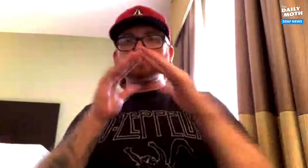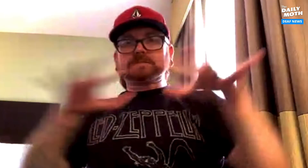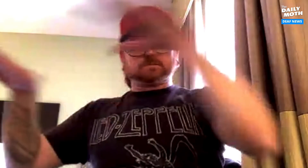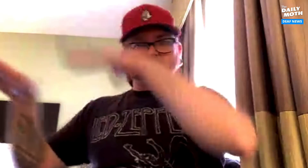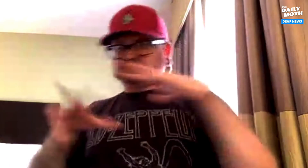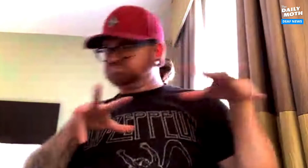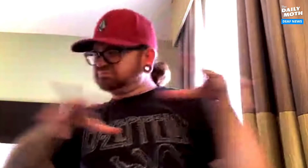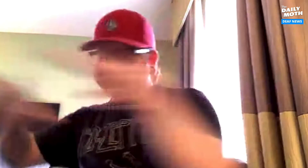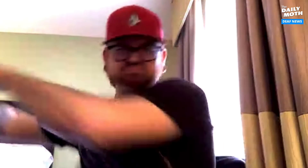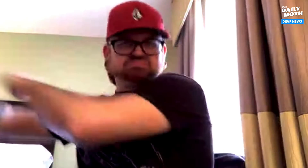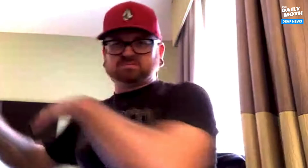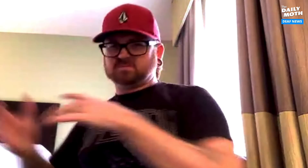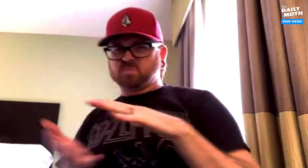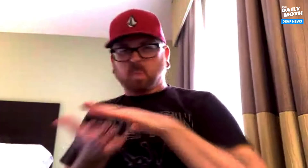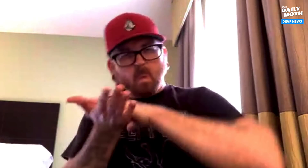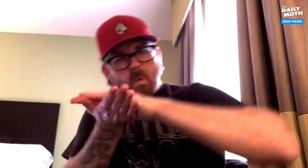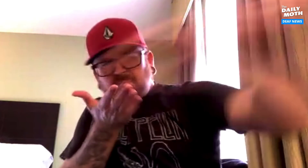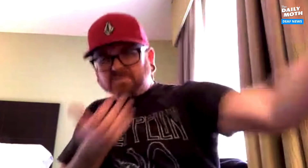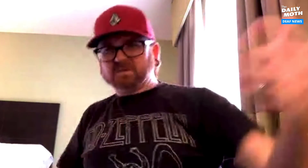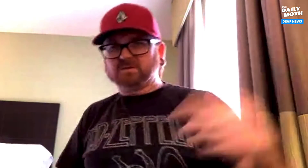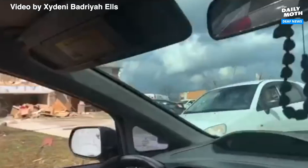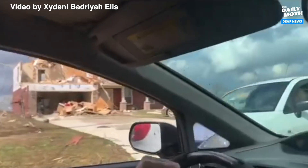Entire homes were leveled.